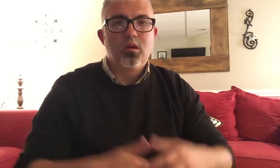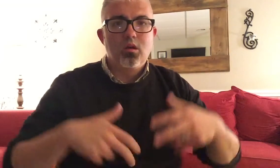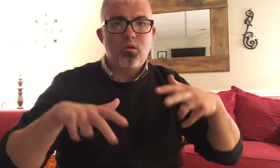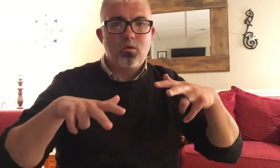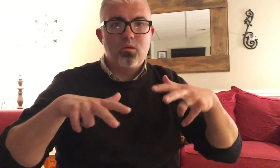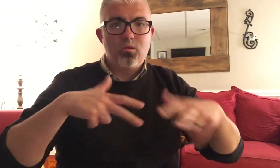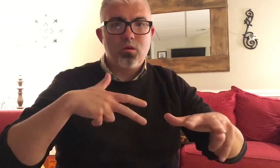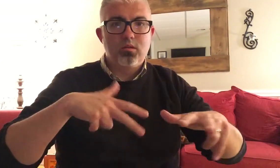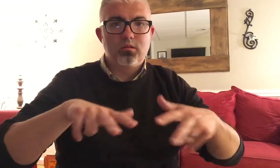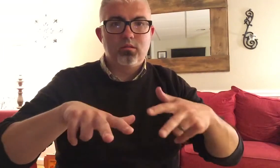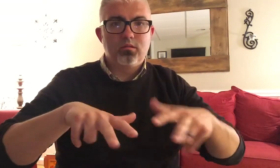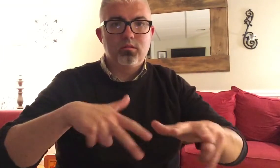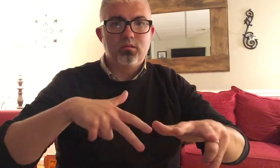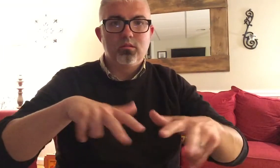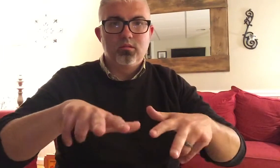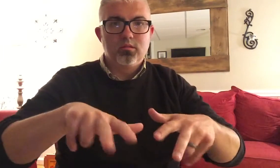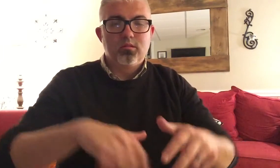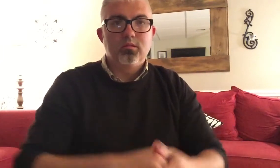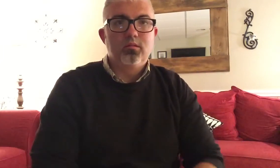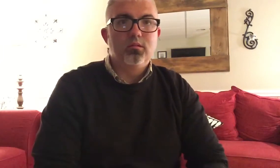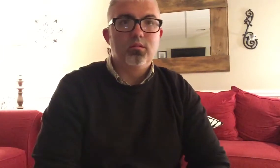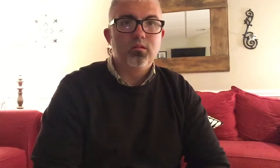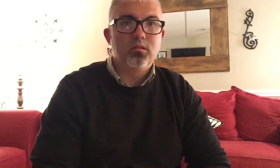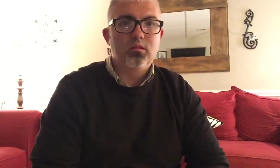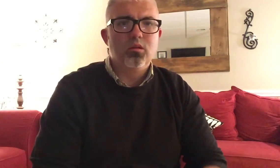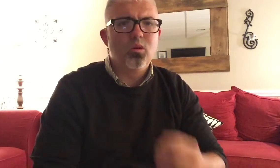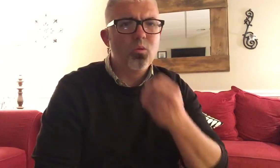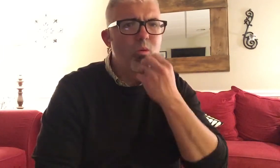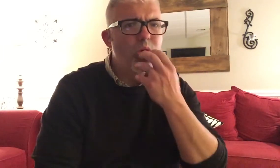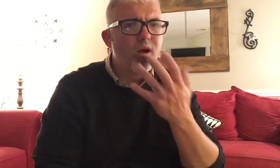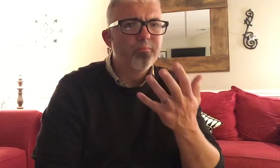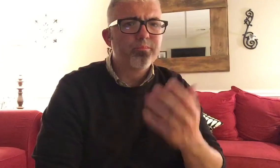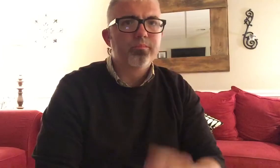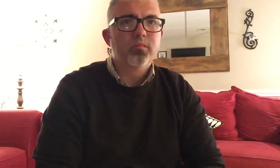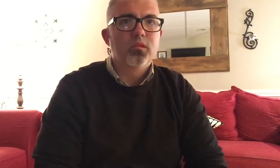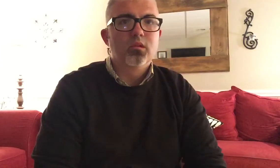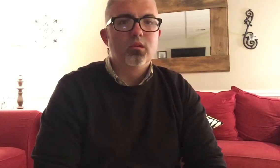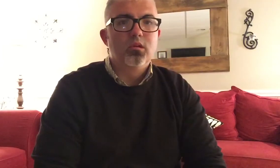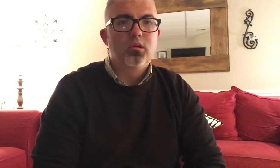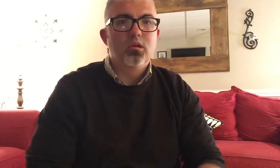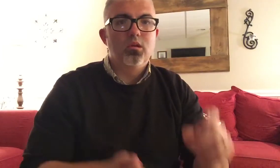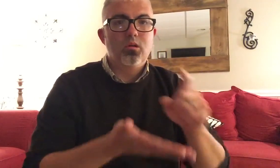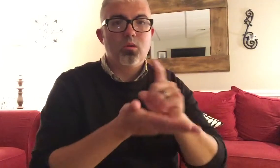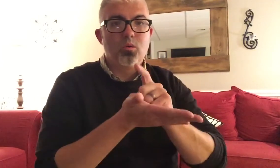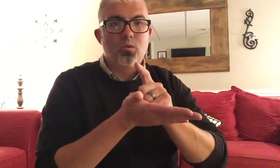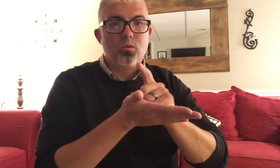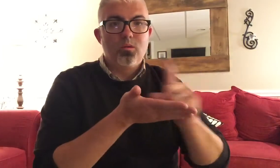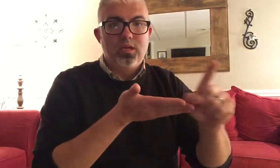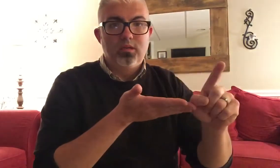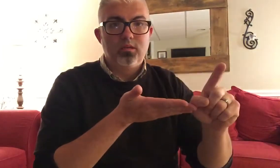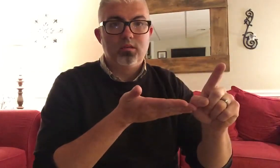WALK WARM WEEK